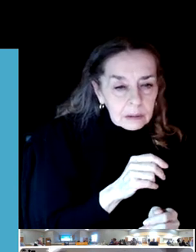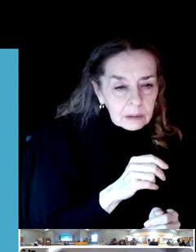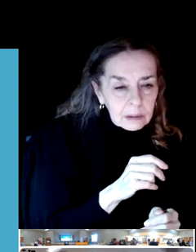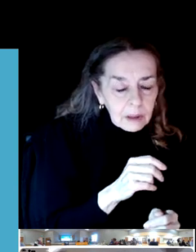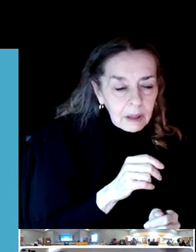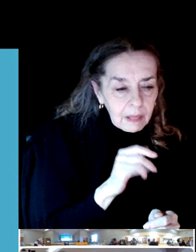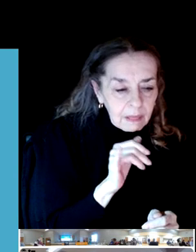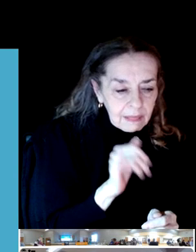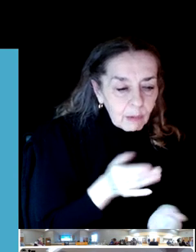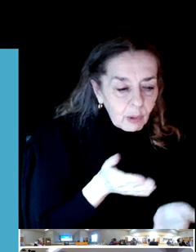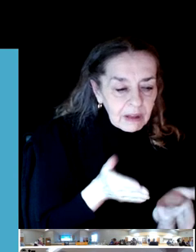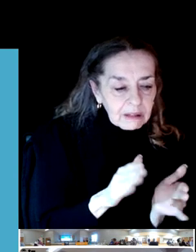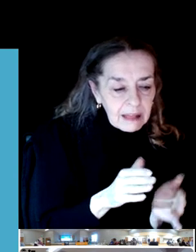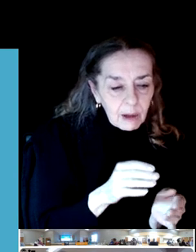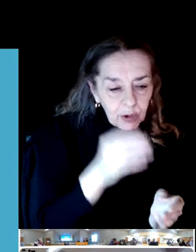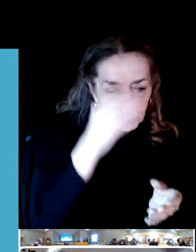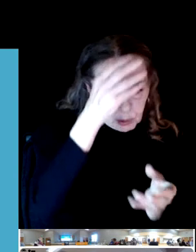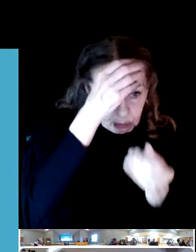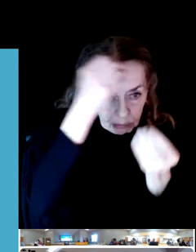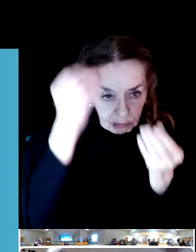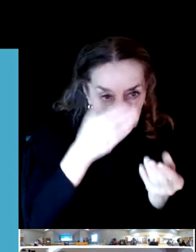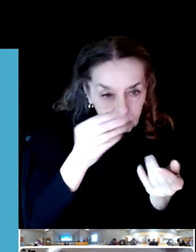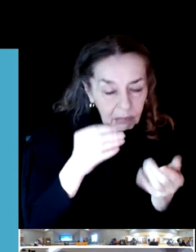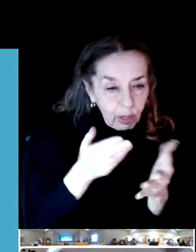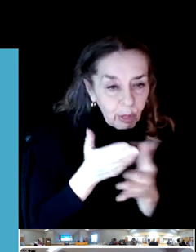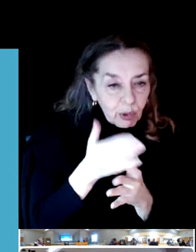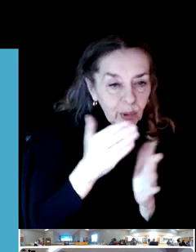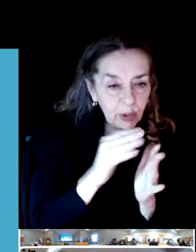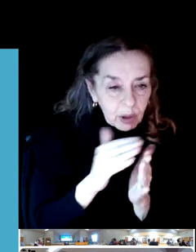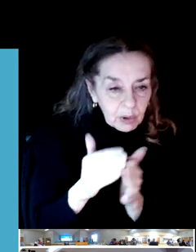If it turns out that the community is interested.